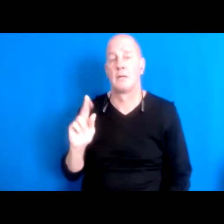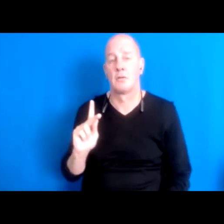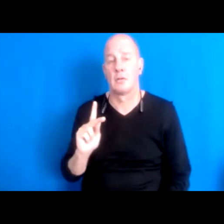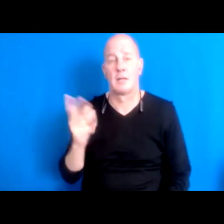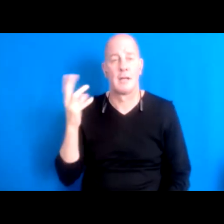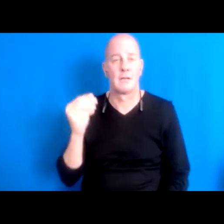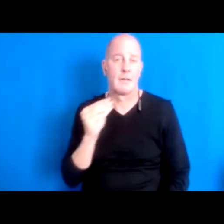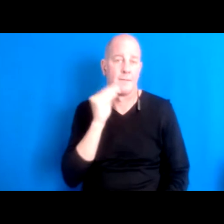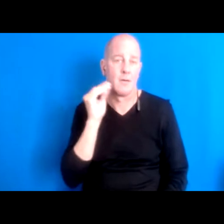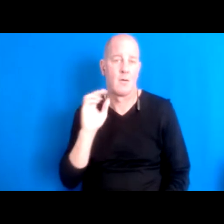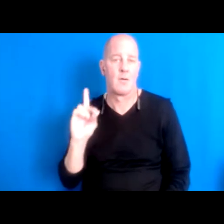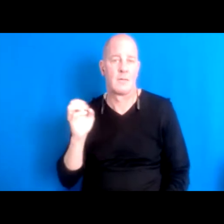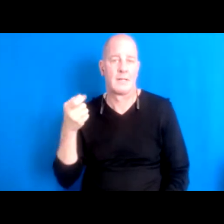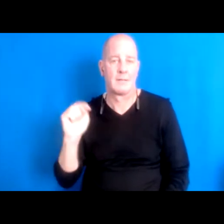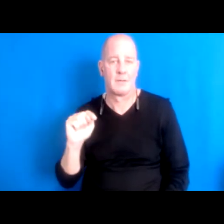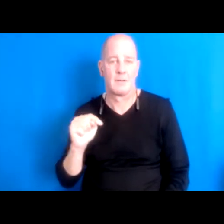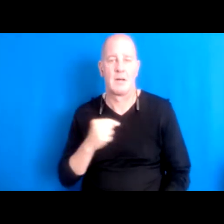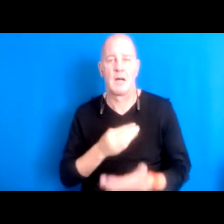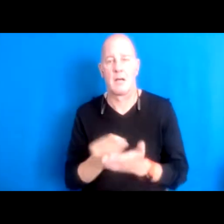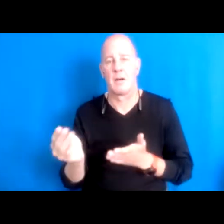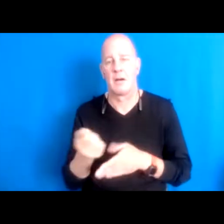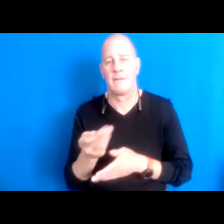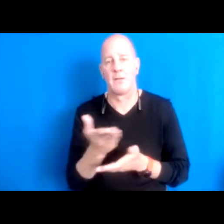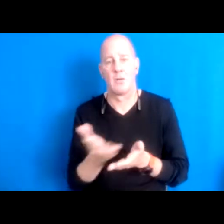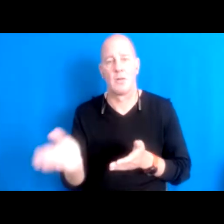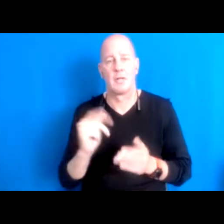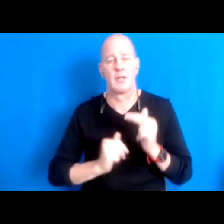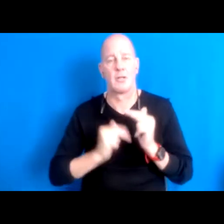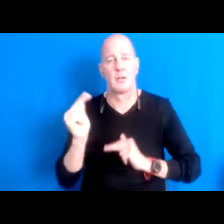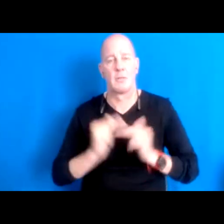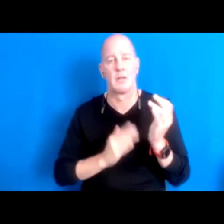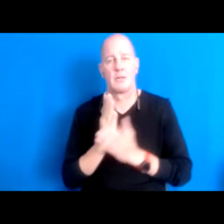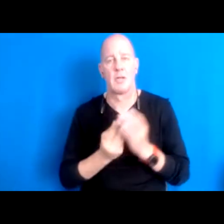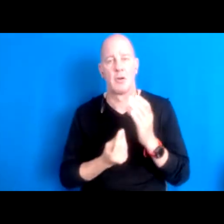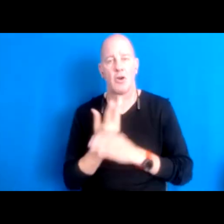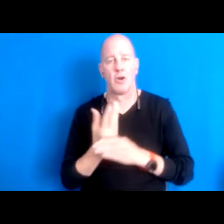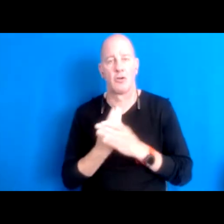16:12:15 After I had bought some a few things to build some garden beds for my mom, praying